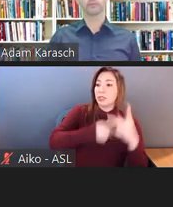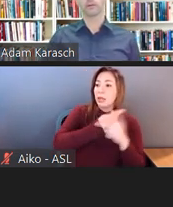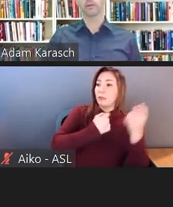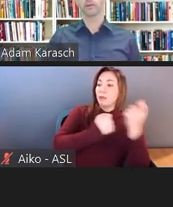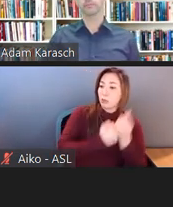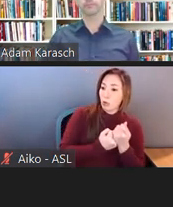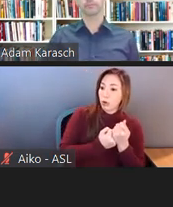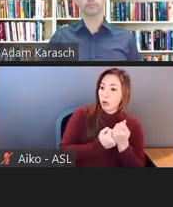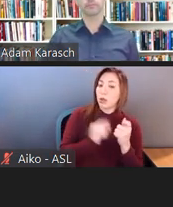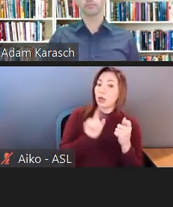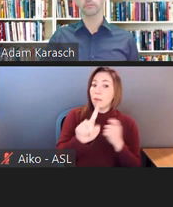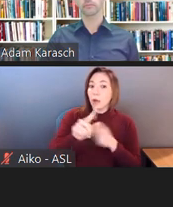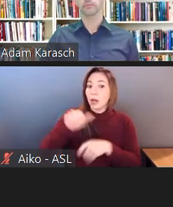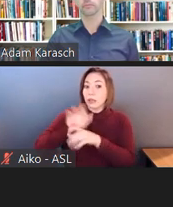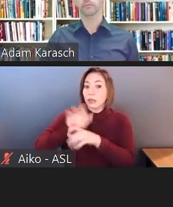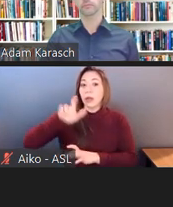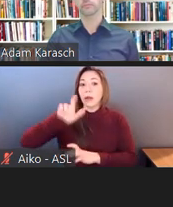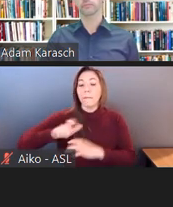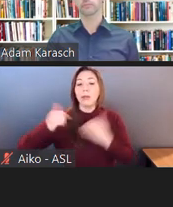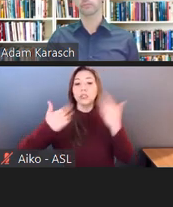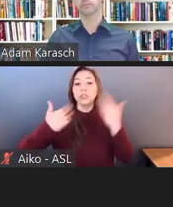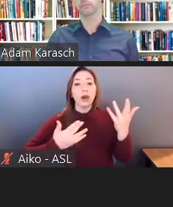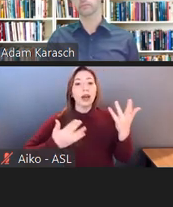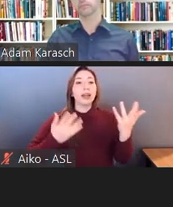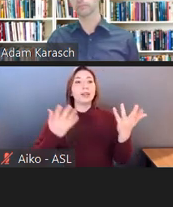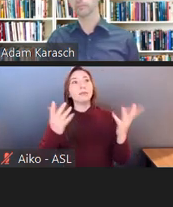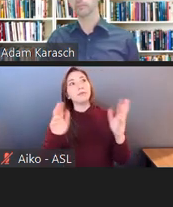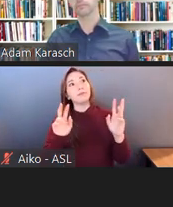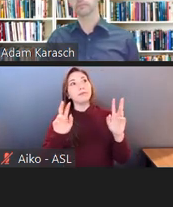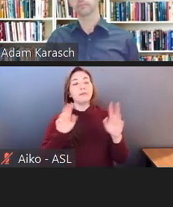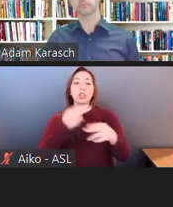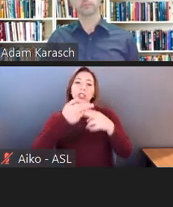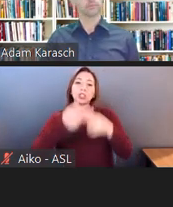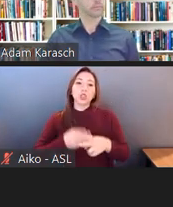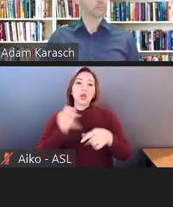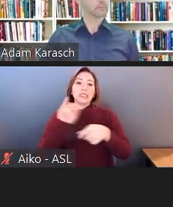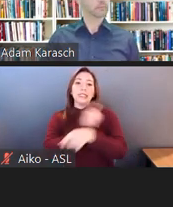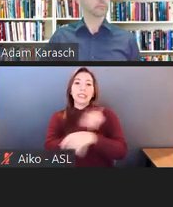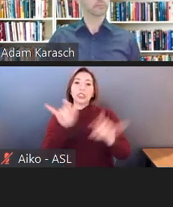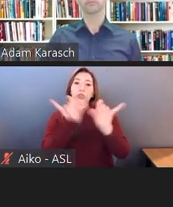that are industry standard. So you do have to provide accommodations that